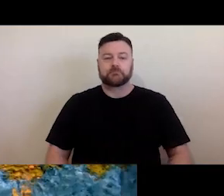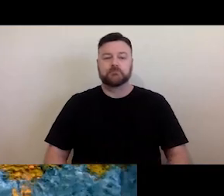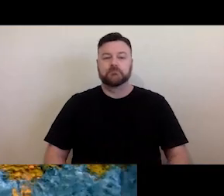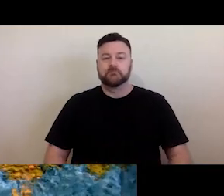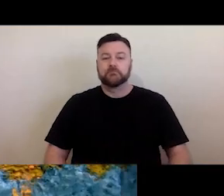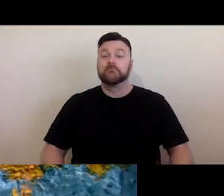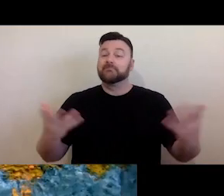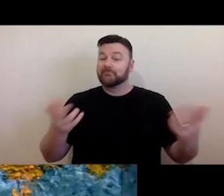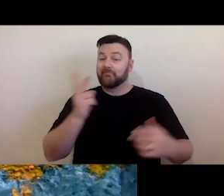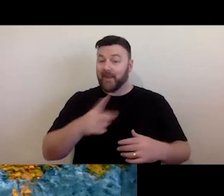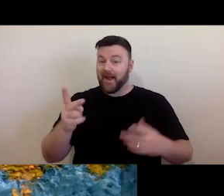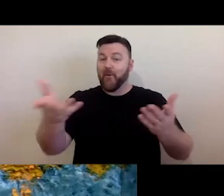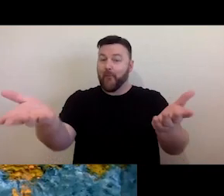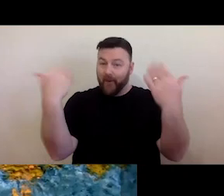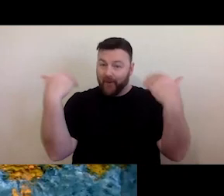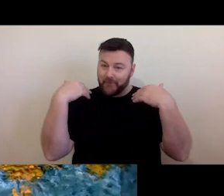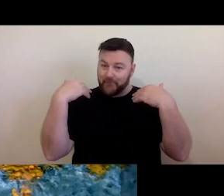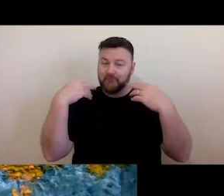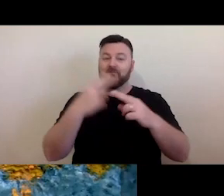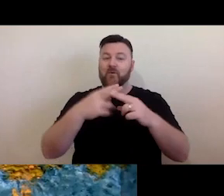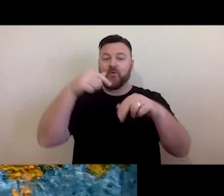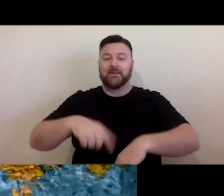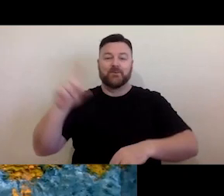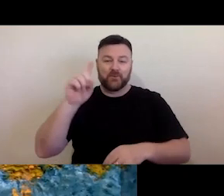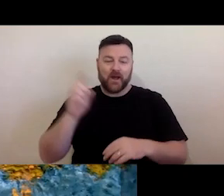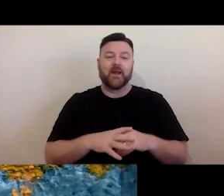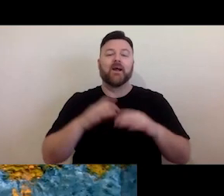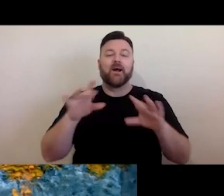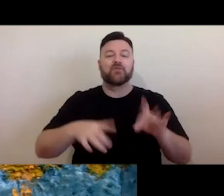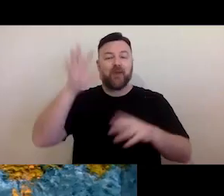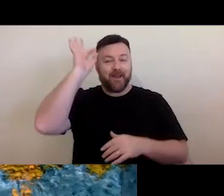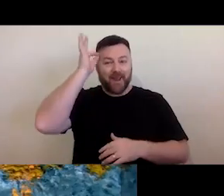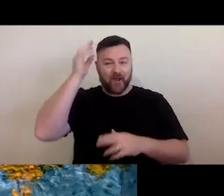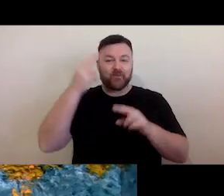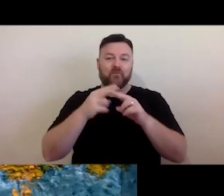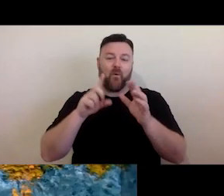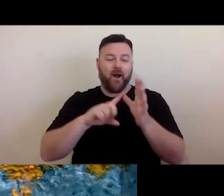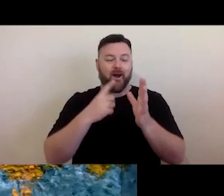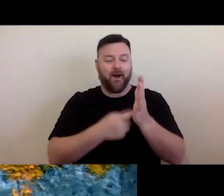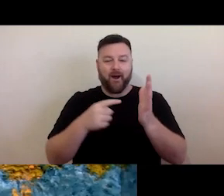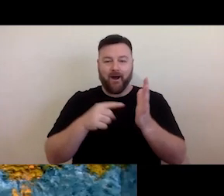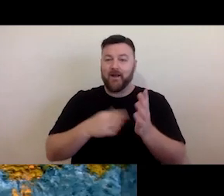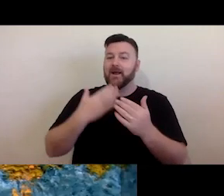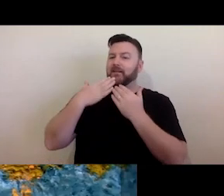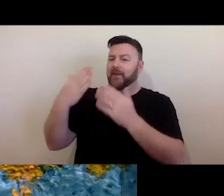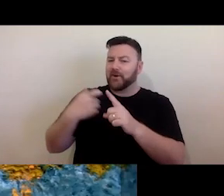today's webinar for the Australia Council for the Arts. I would like to thank Kevin and the team for the invitation to present as part of the series.